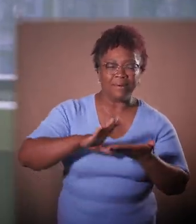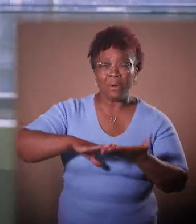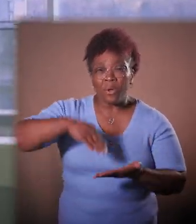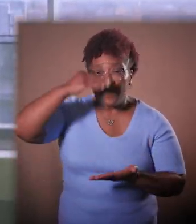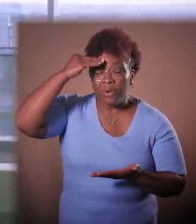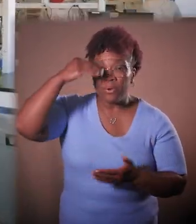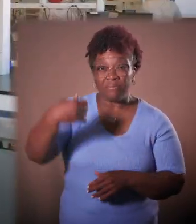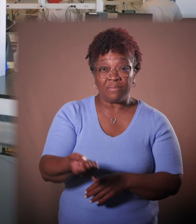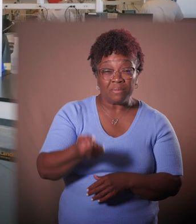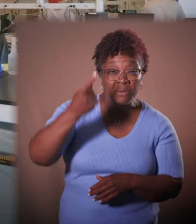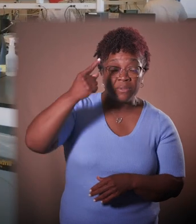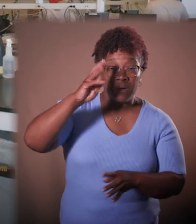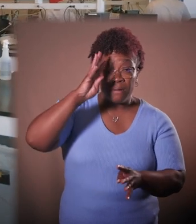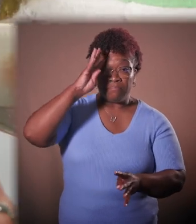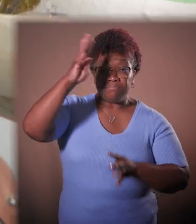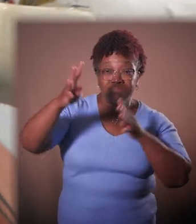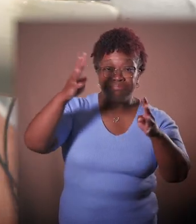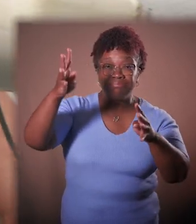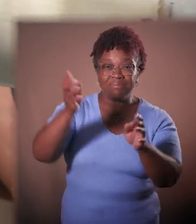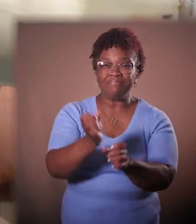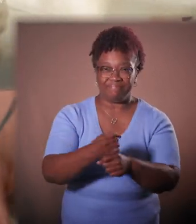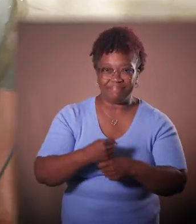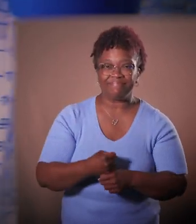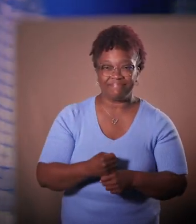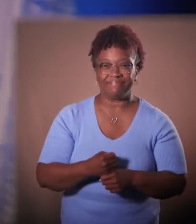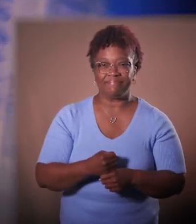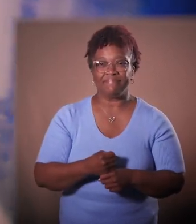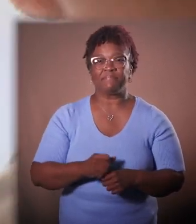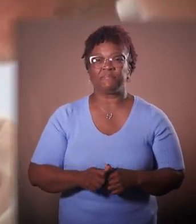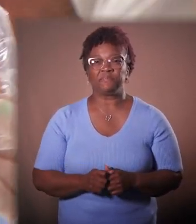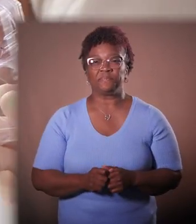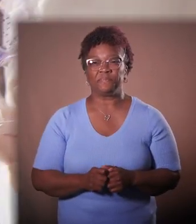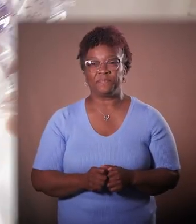insight and imagination, innovation and invention.